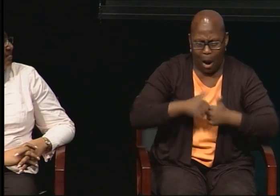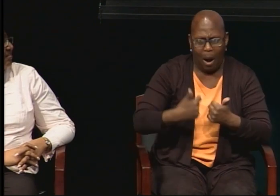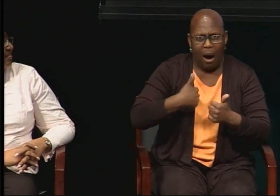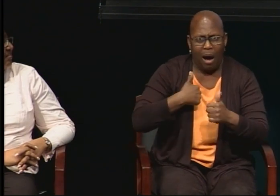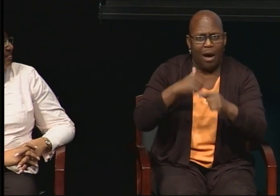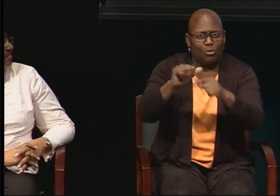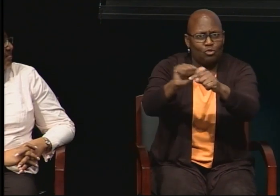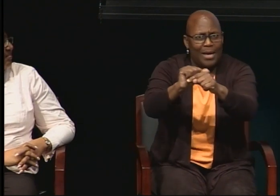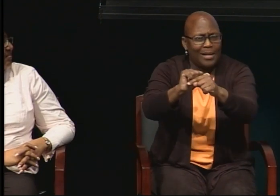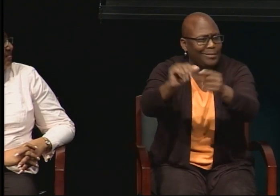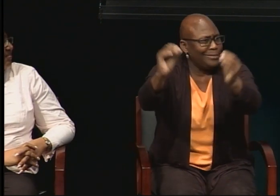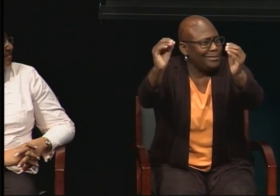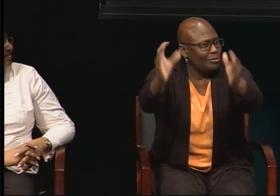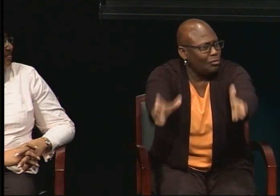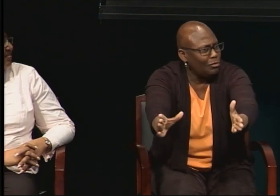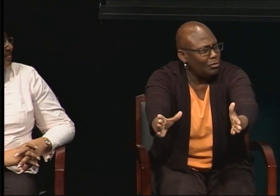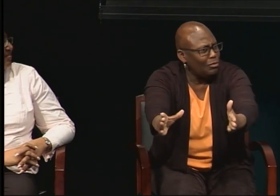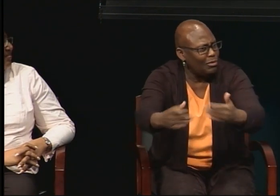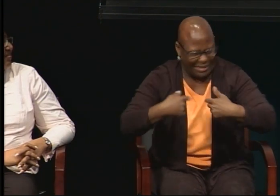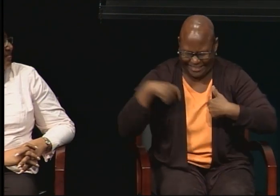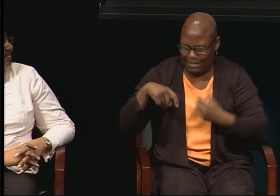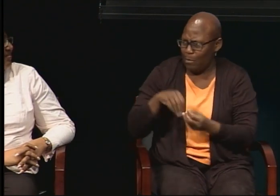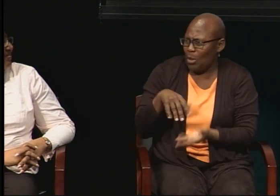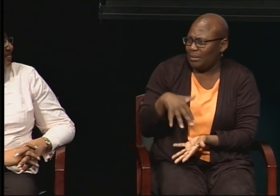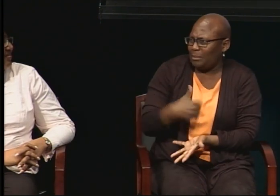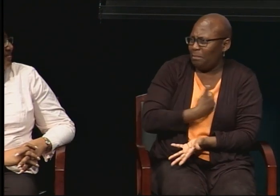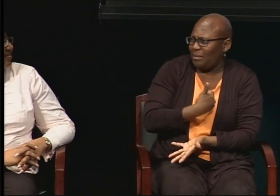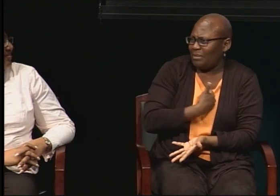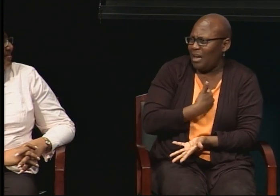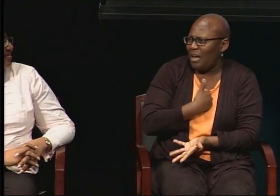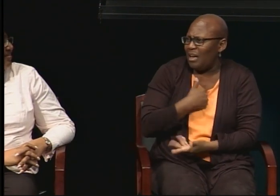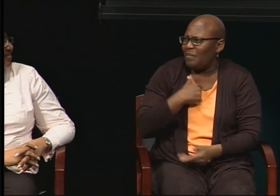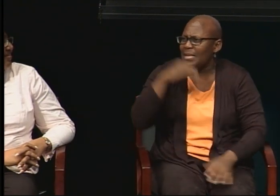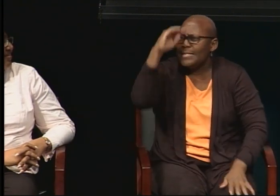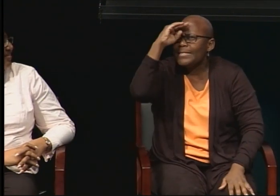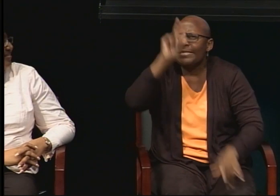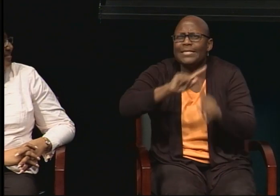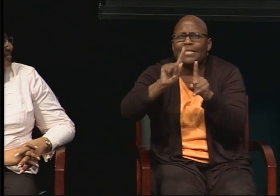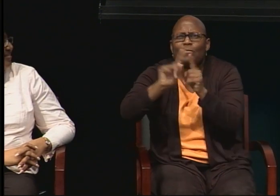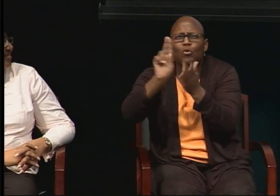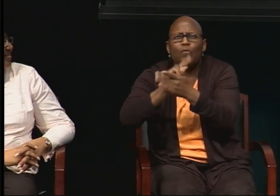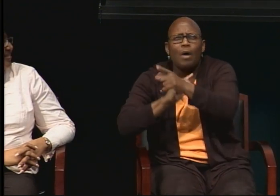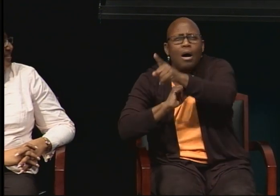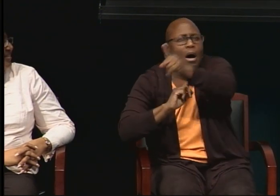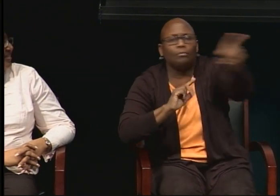I needed to get more education myself on the pedagogy of teaching.